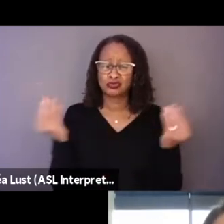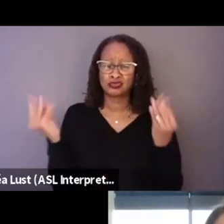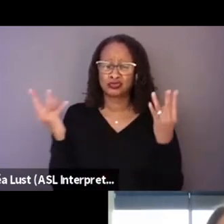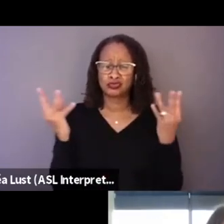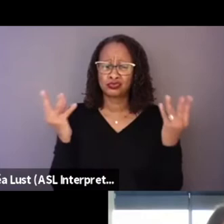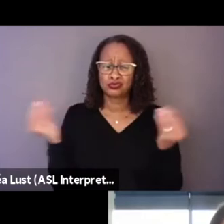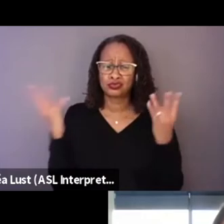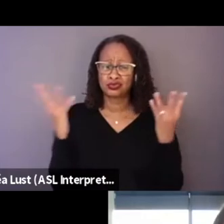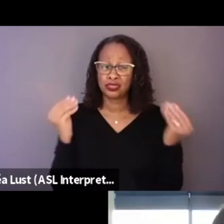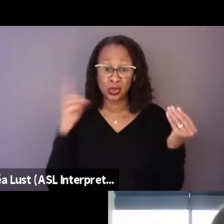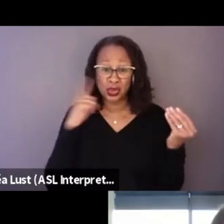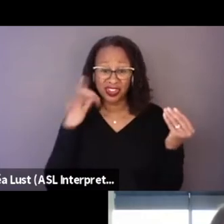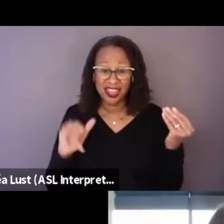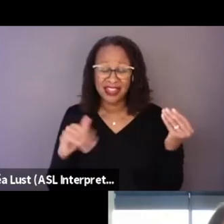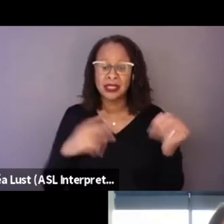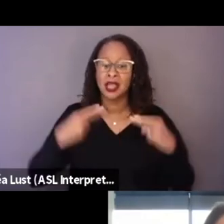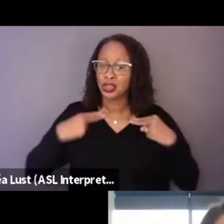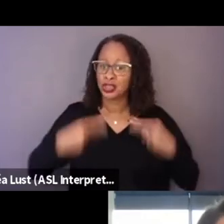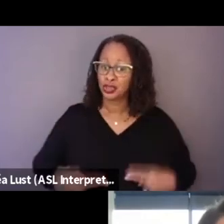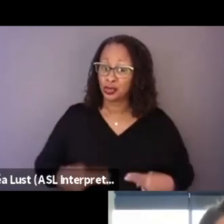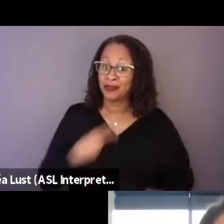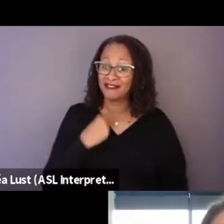And that's like pushing the boundaries of fiction and non-fiction.